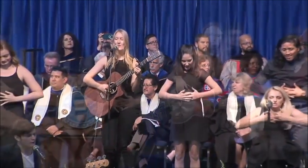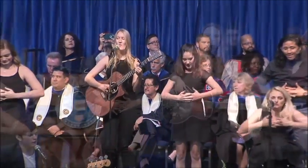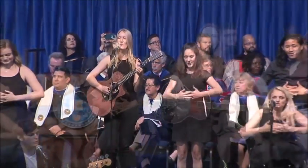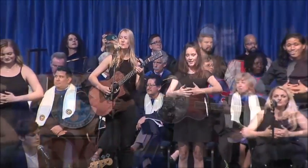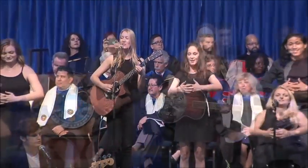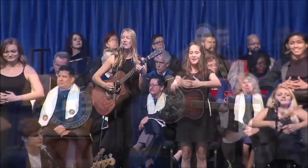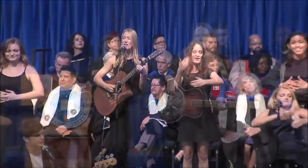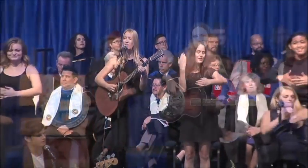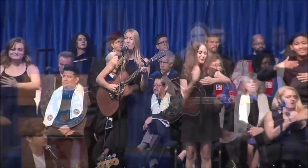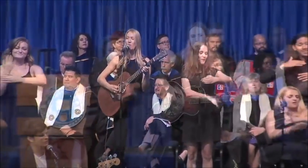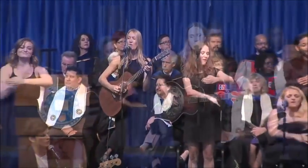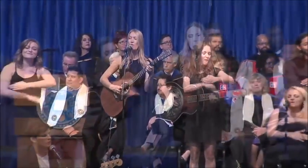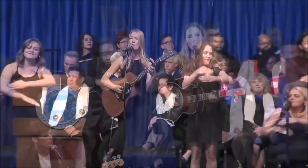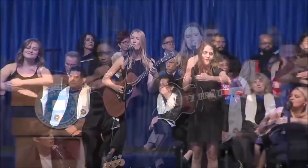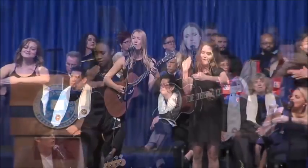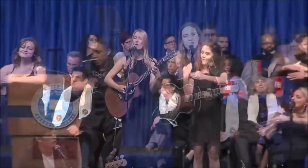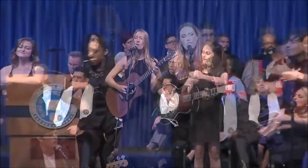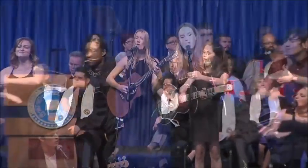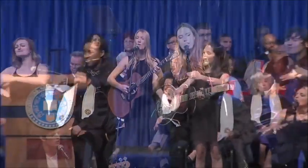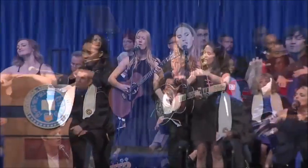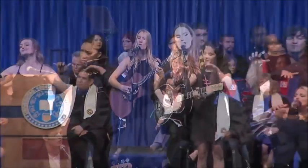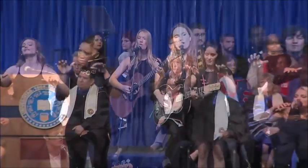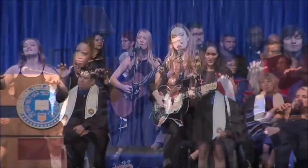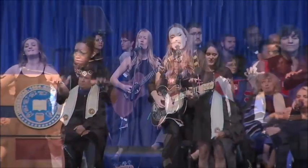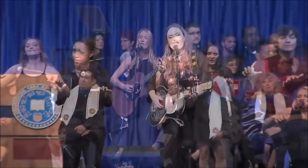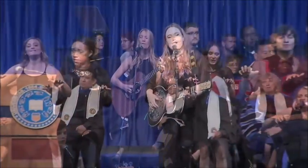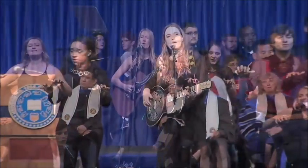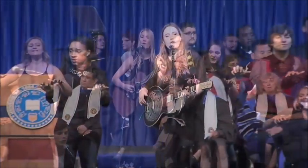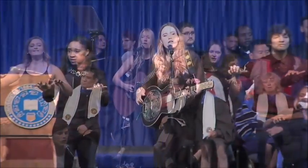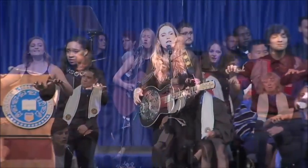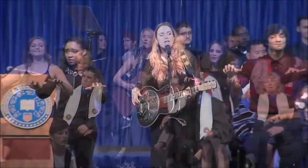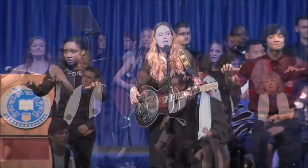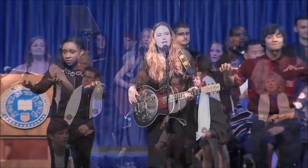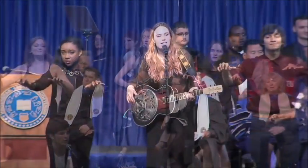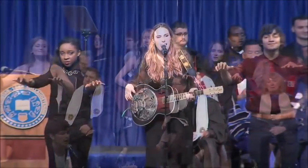Foals they've borne